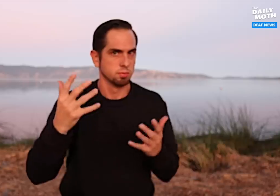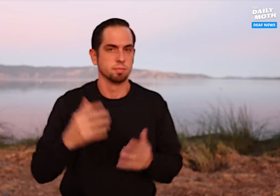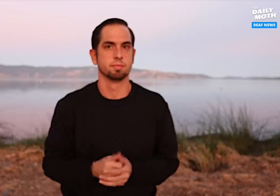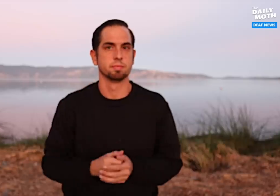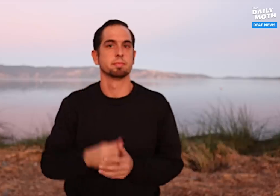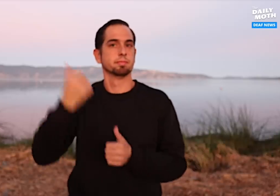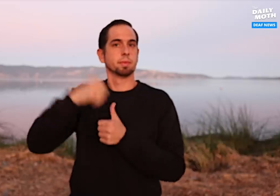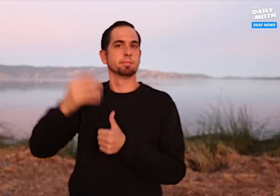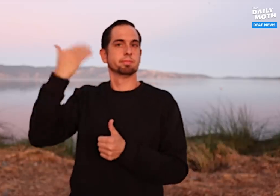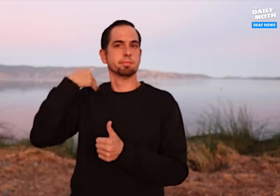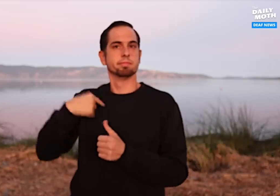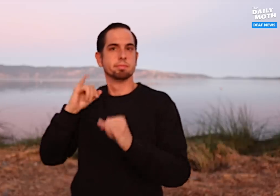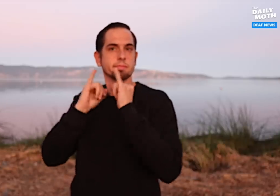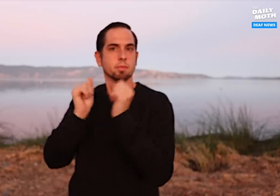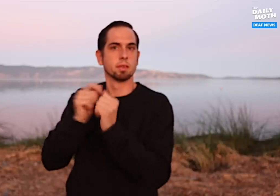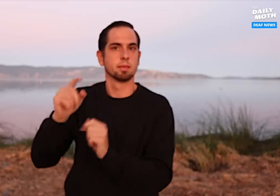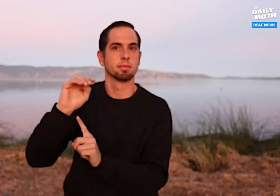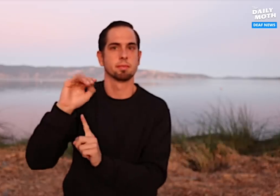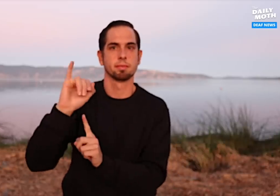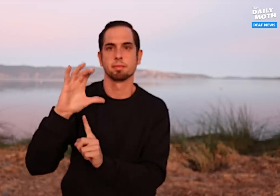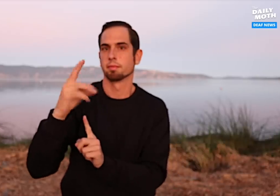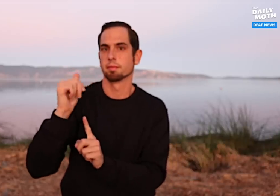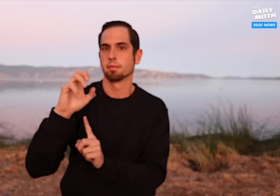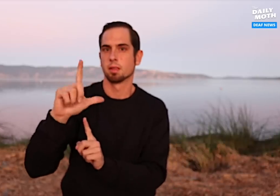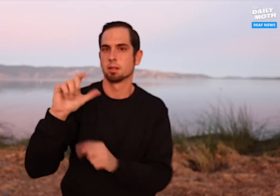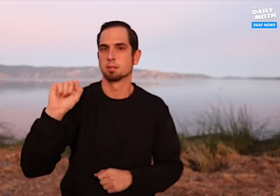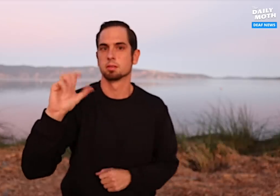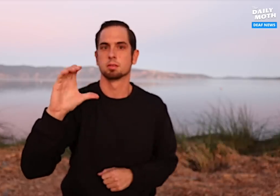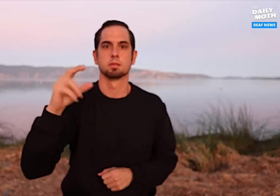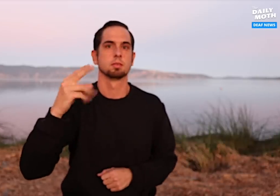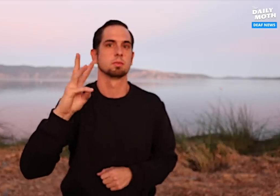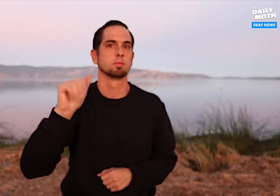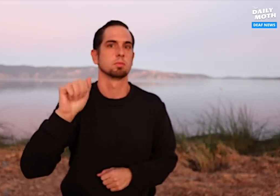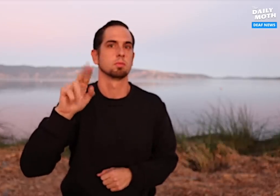Remember when I did an interview with Michael Schwartz,